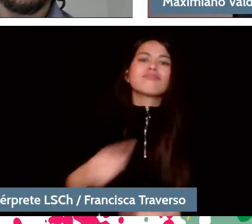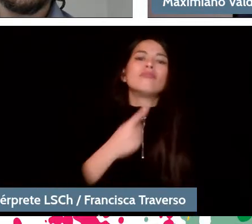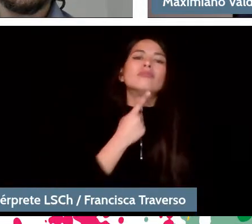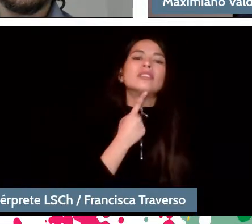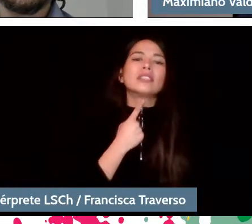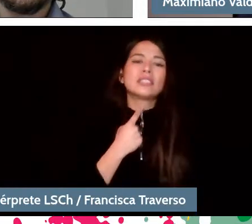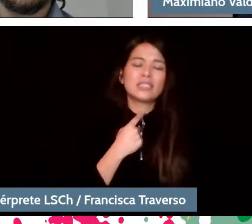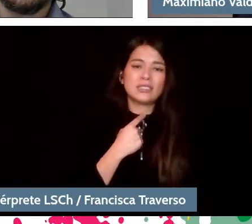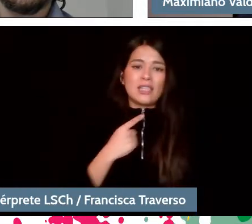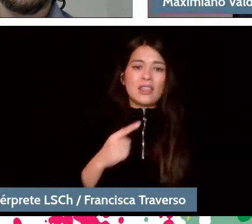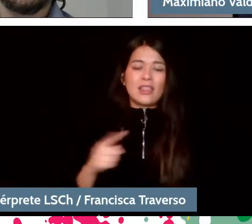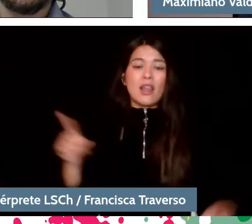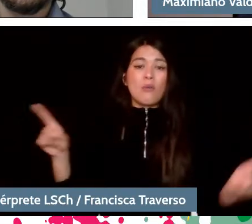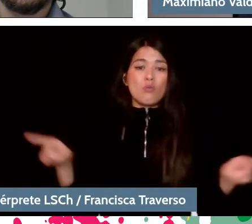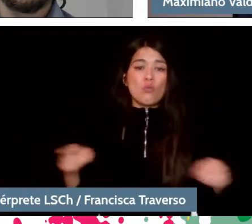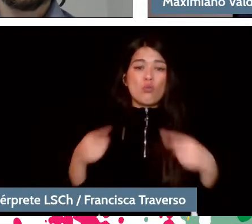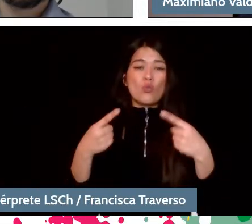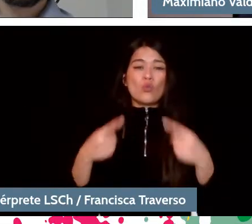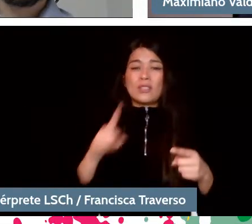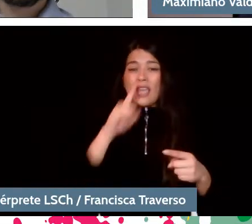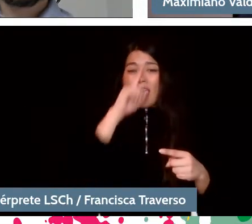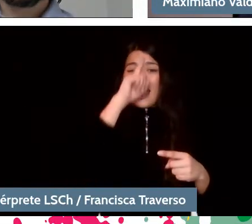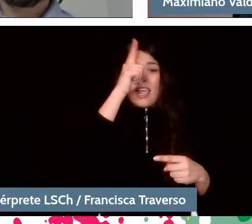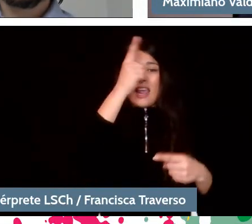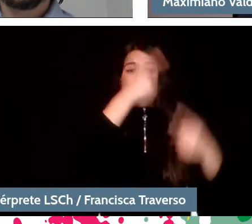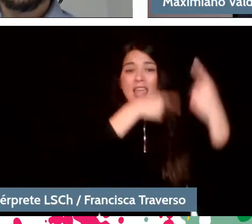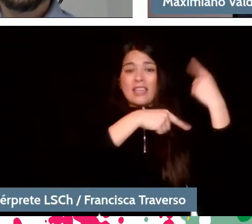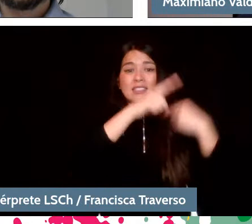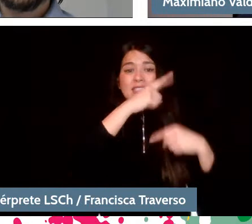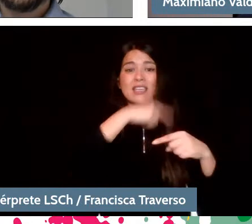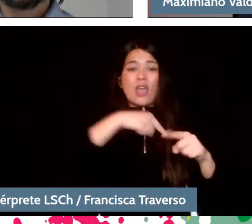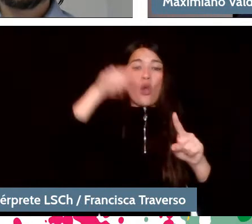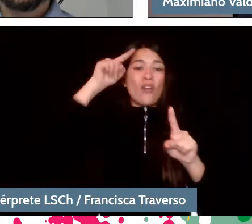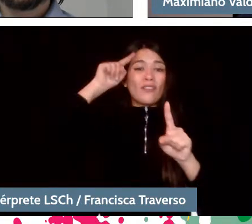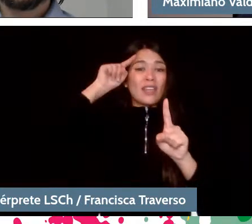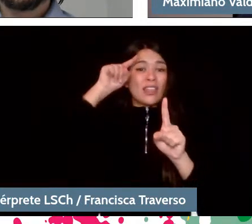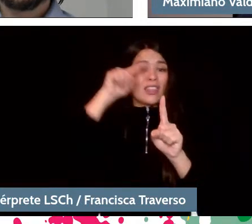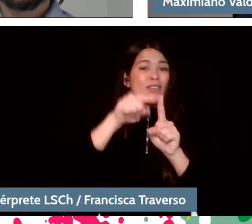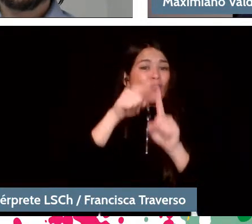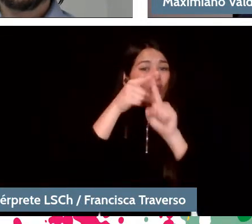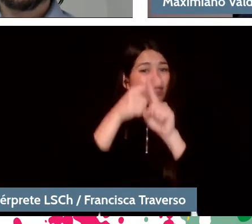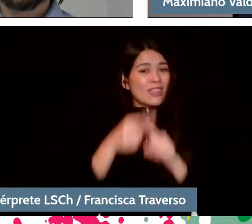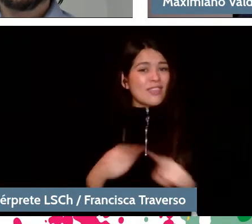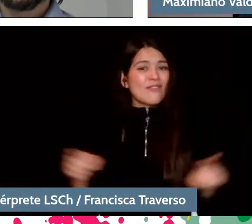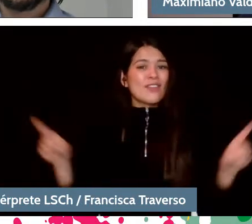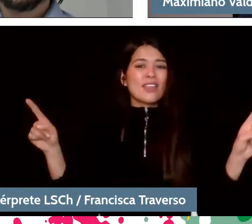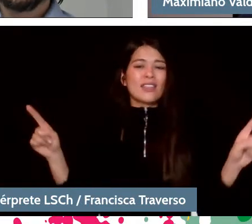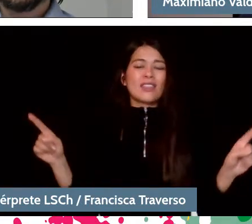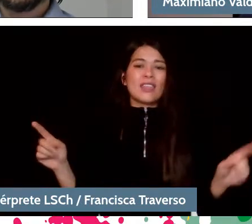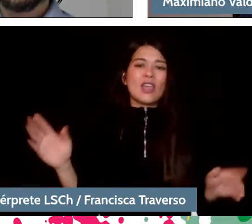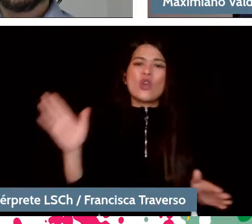has a very different goal than popular music. There is no song that lasts five or six minutes,